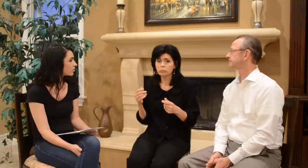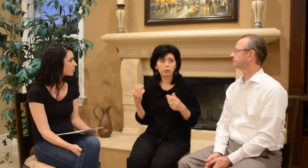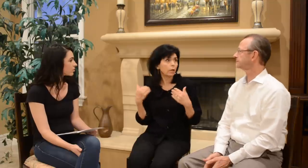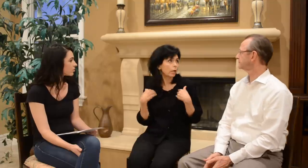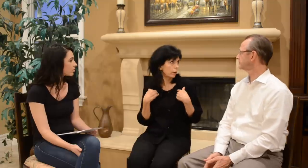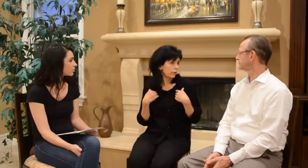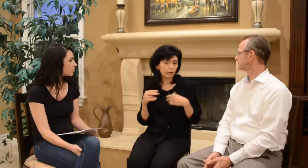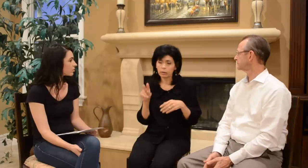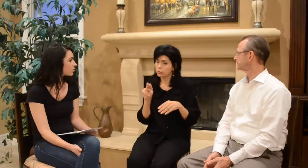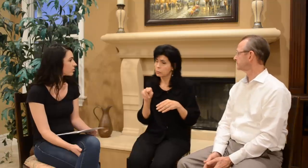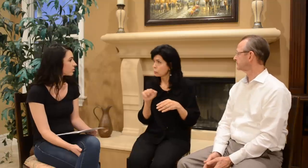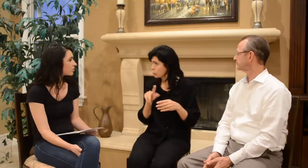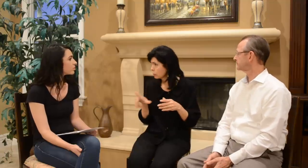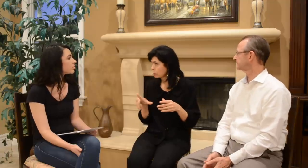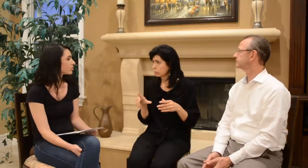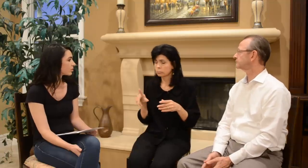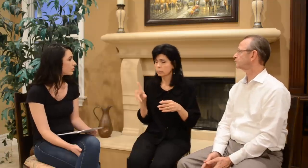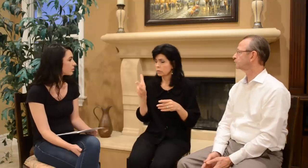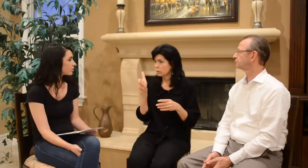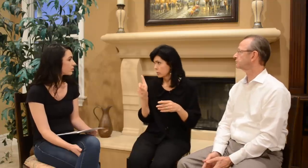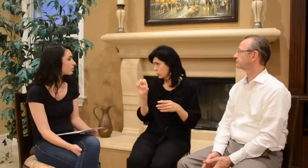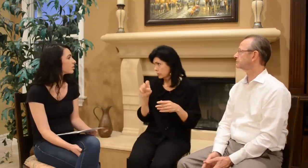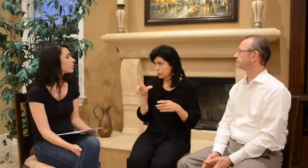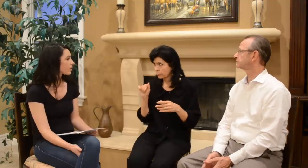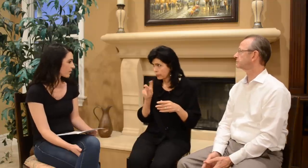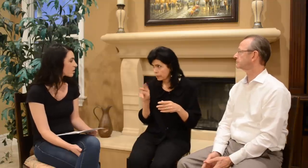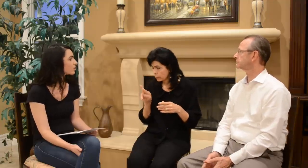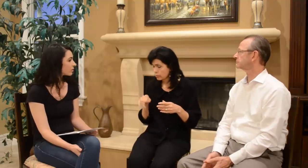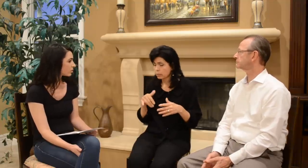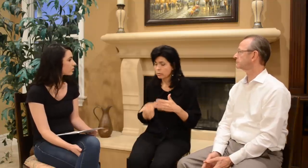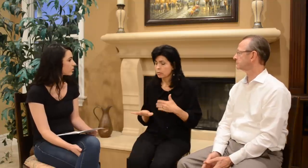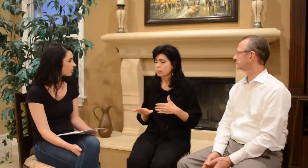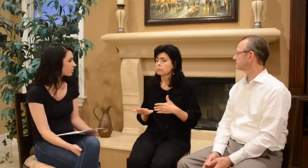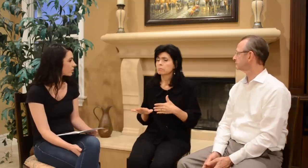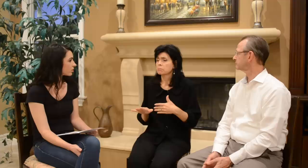I had a normal delivery